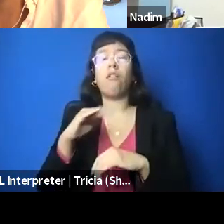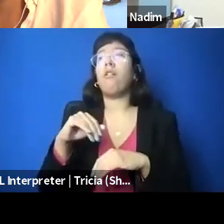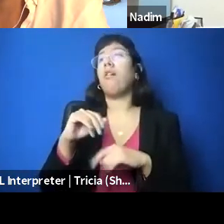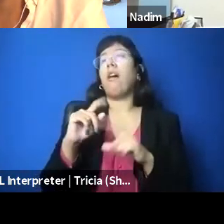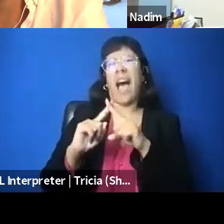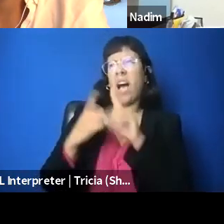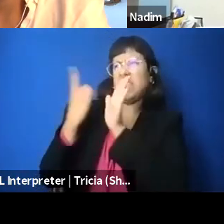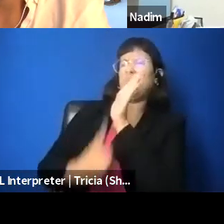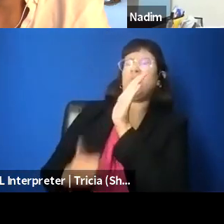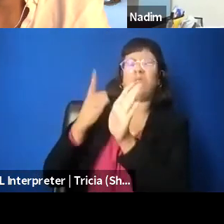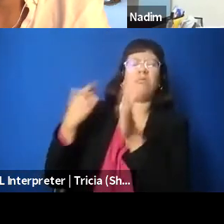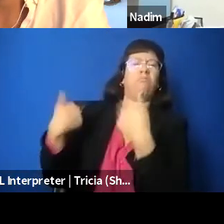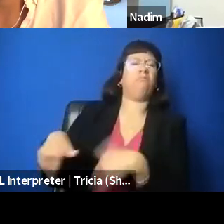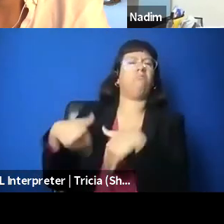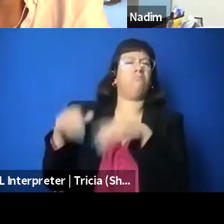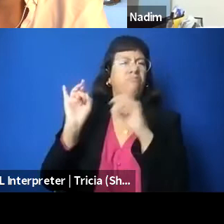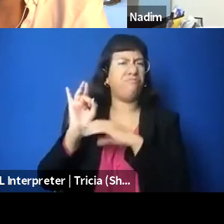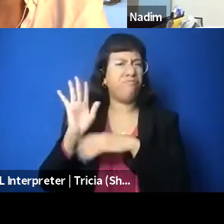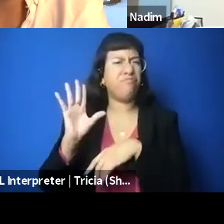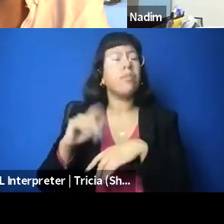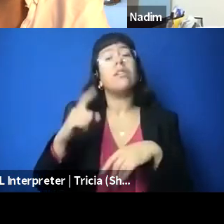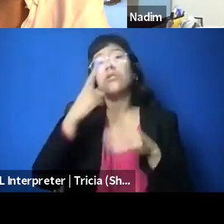So if you look at the material support to terrorism statute,